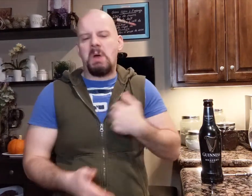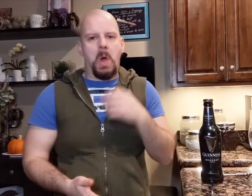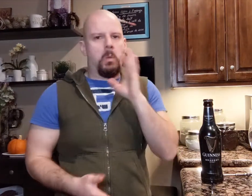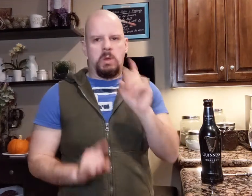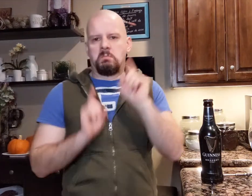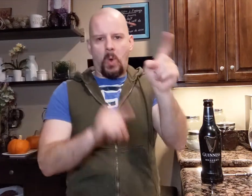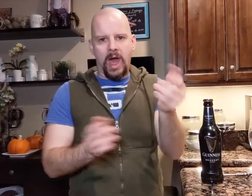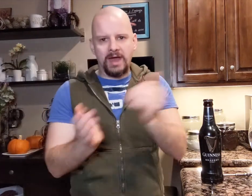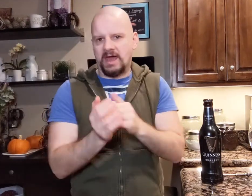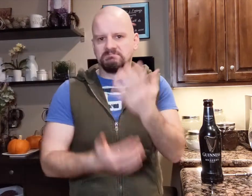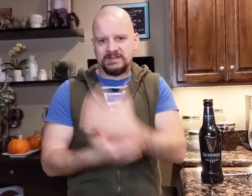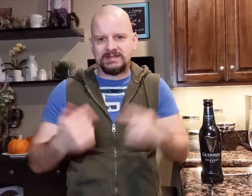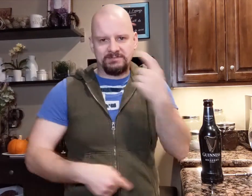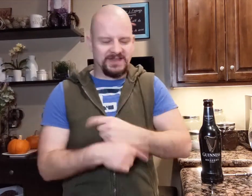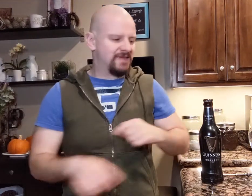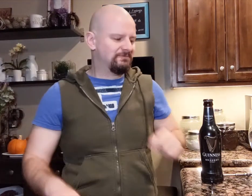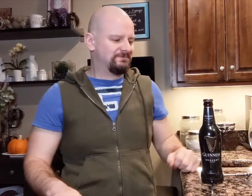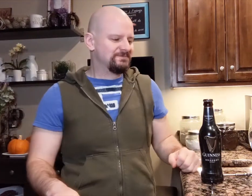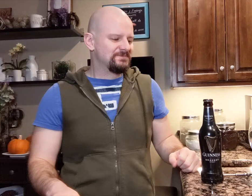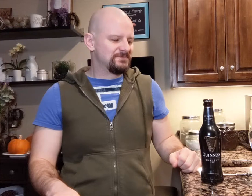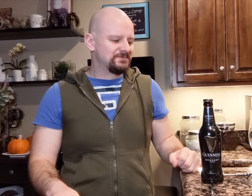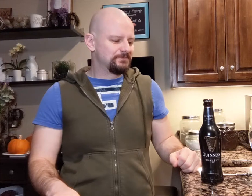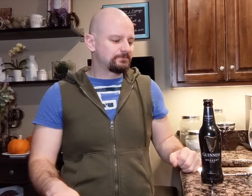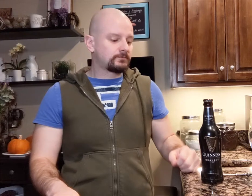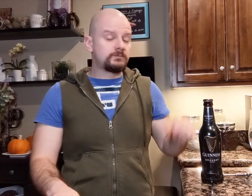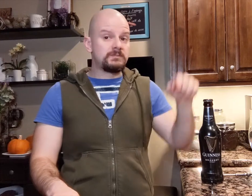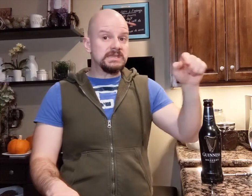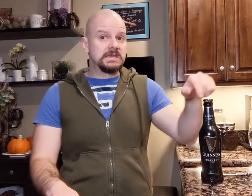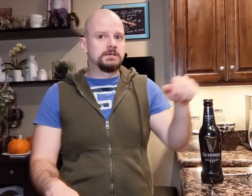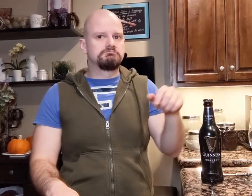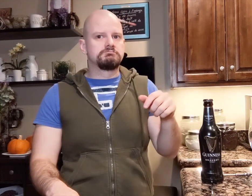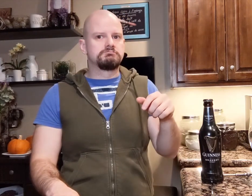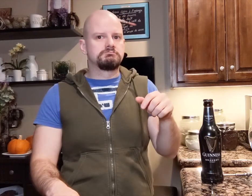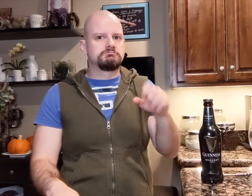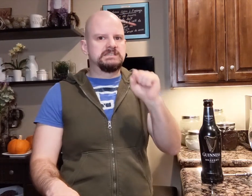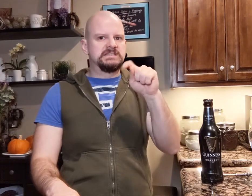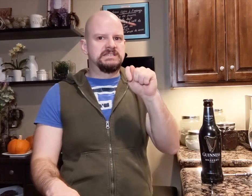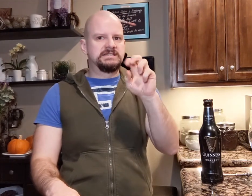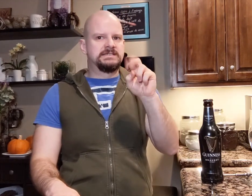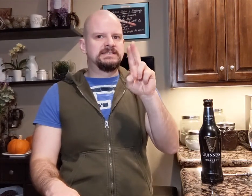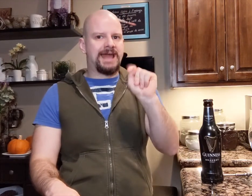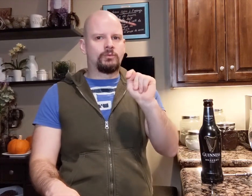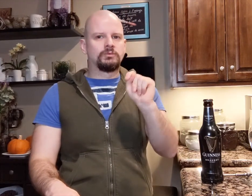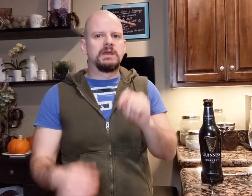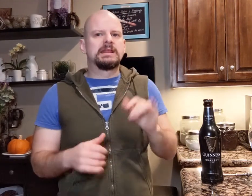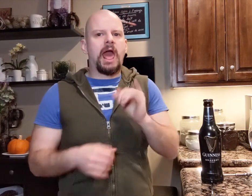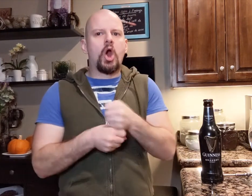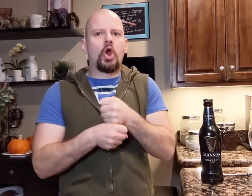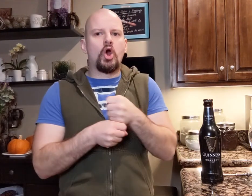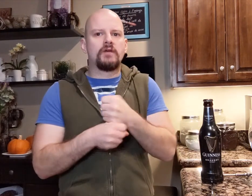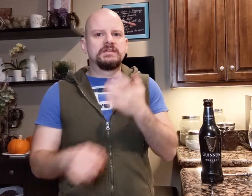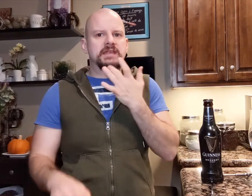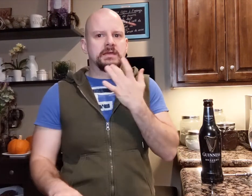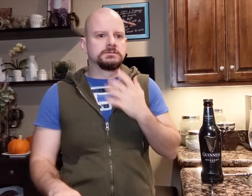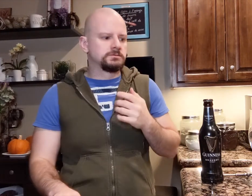I will go there again someday. This is stout, just like coffee taste.